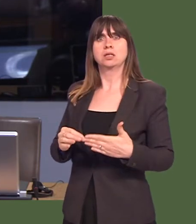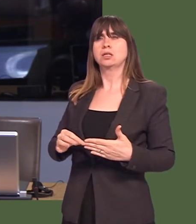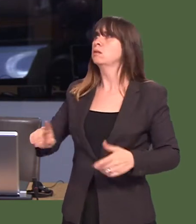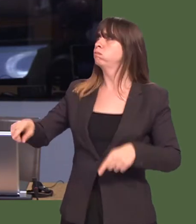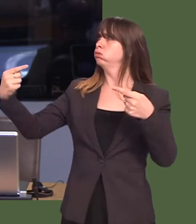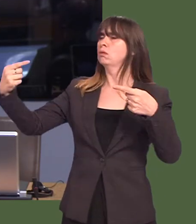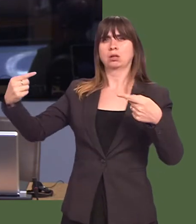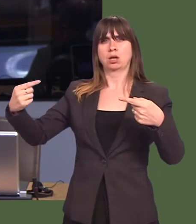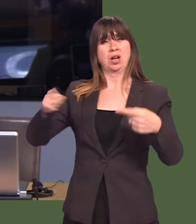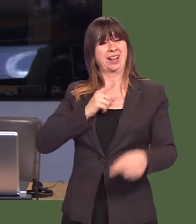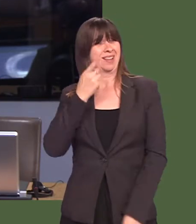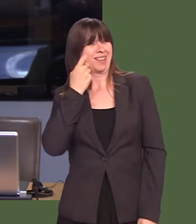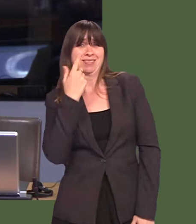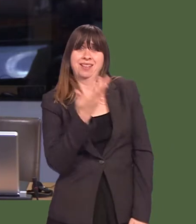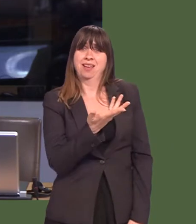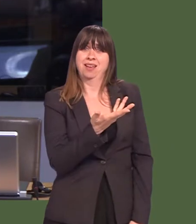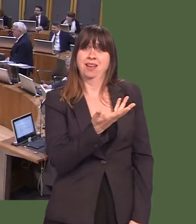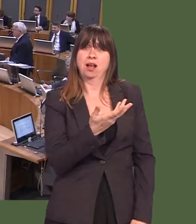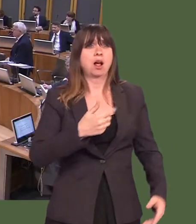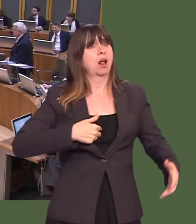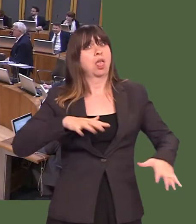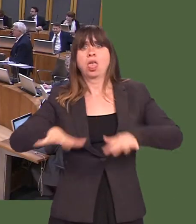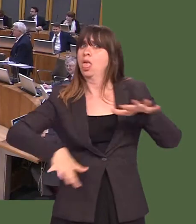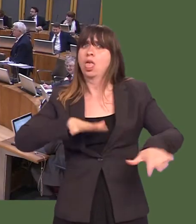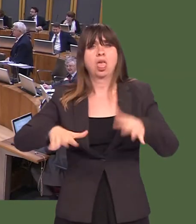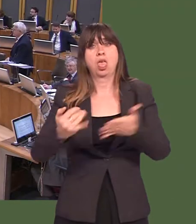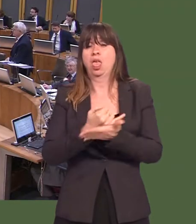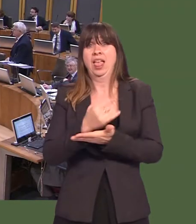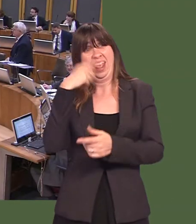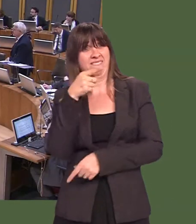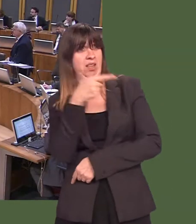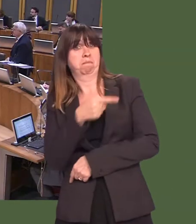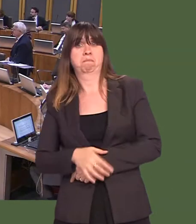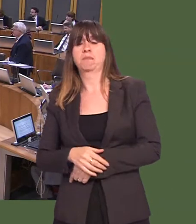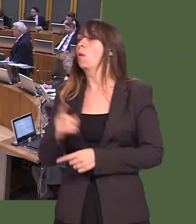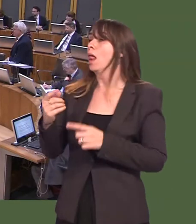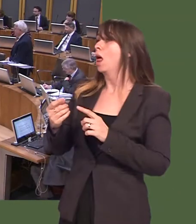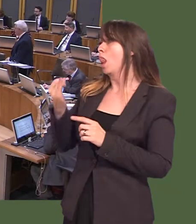Because I have to say, on the evidence seen from yesterday, we are in a dire position if itís going to be him.